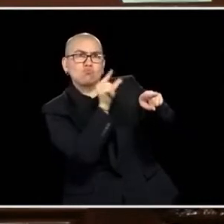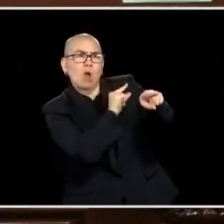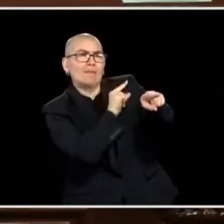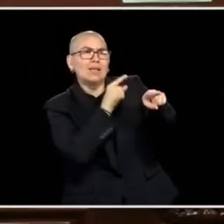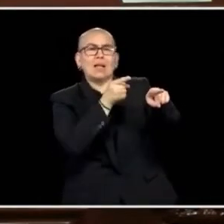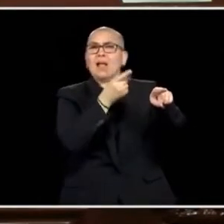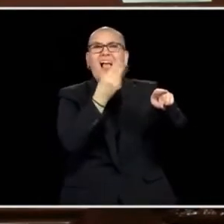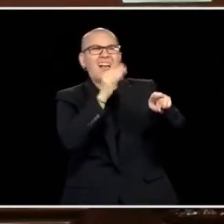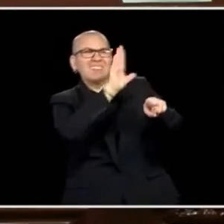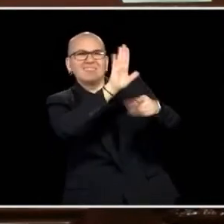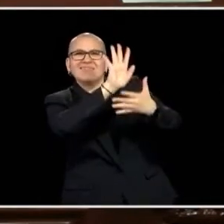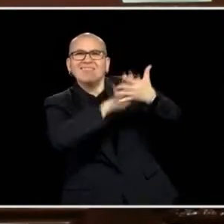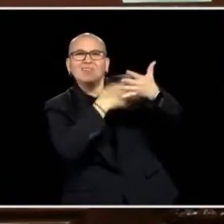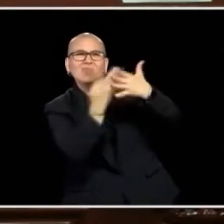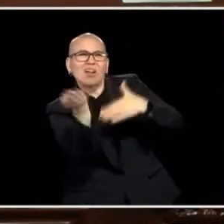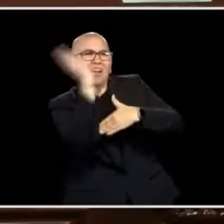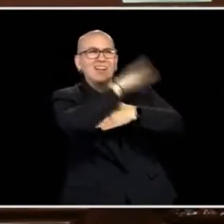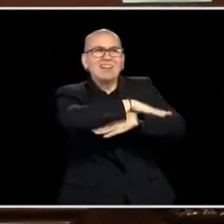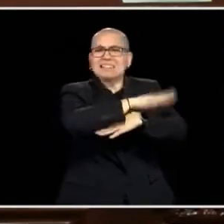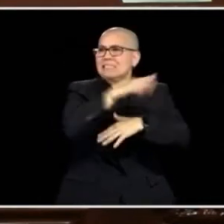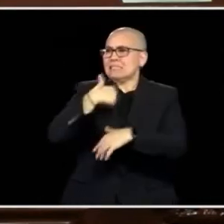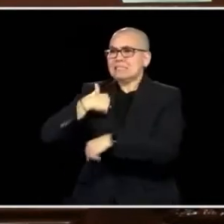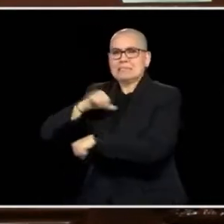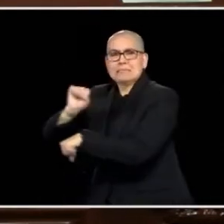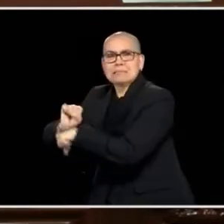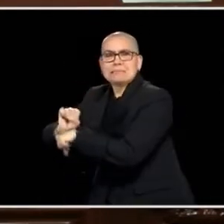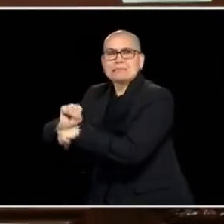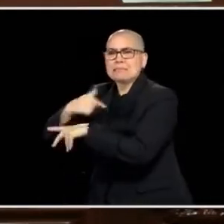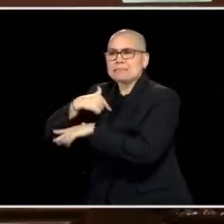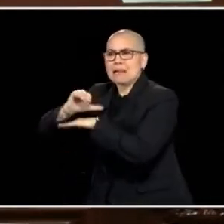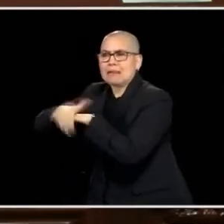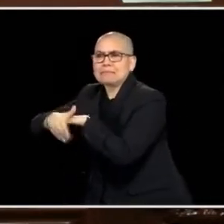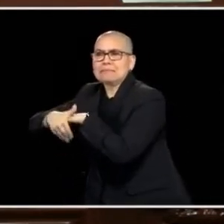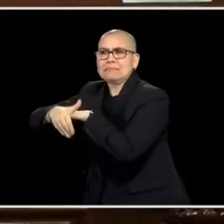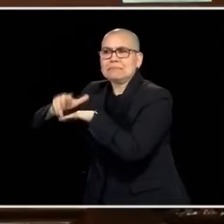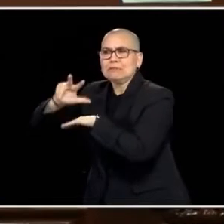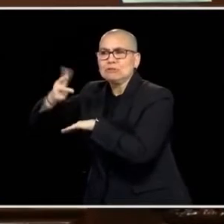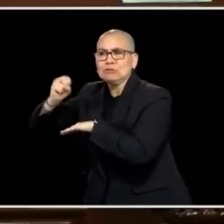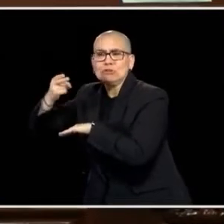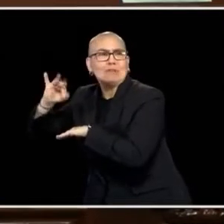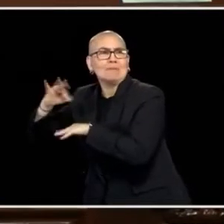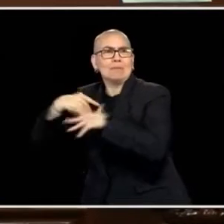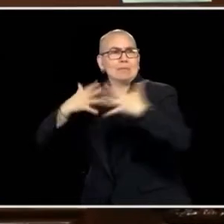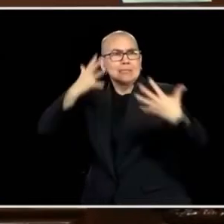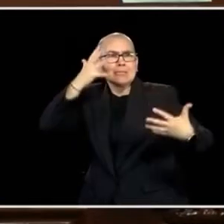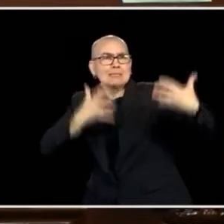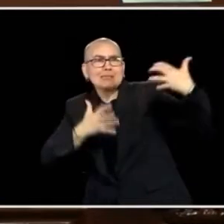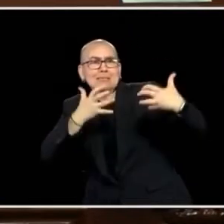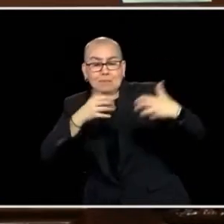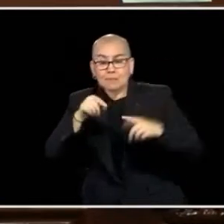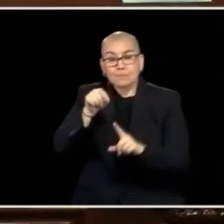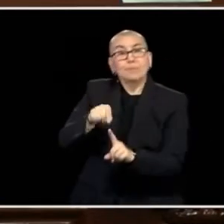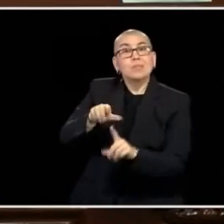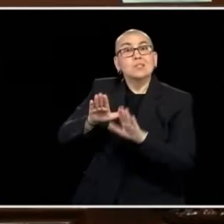TO MAKE IT WORK WITH YOUR SCHEDULE. MAYBE YOU'RE ON A SWING SHIFT AND HOW DOES THAT WORK FOR YOUR FAMILY. CHILD CARE IN THIS STATE WAS